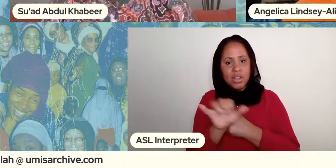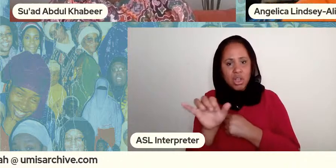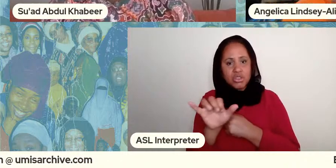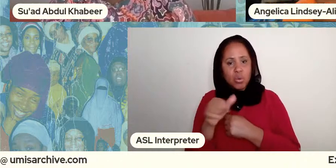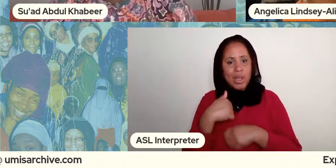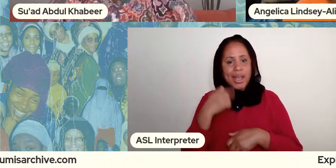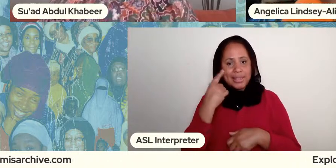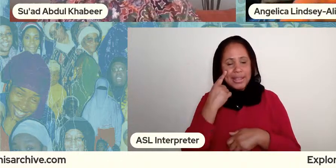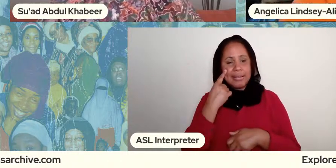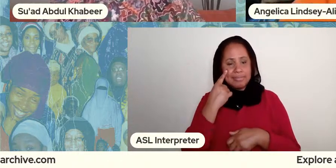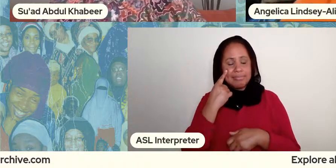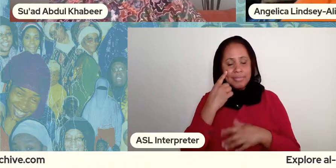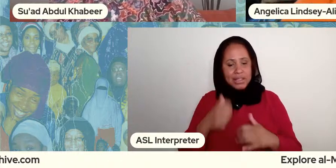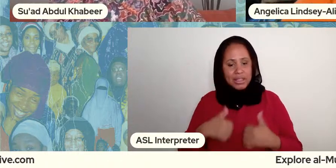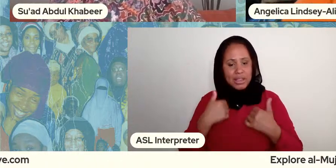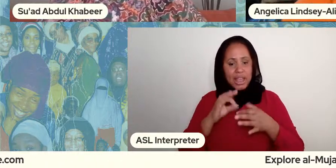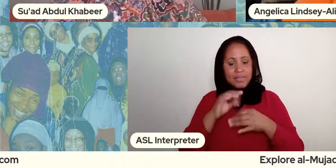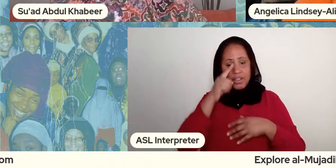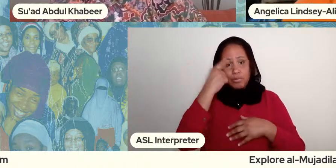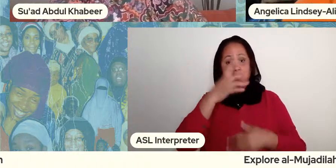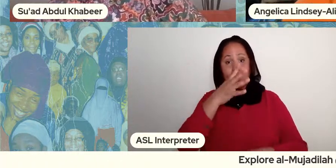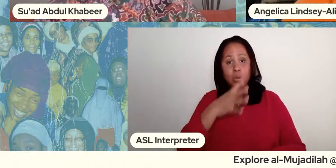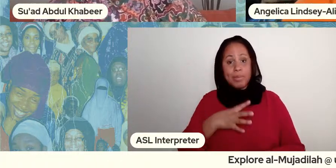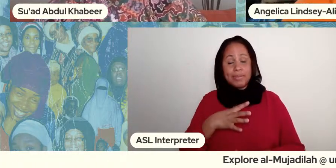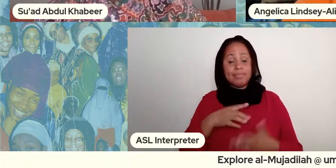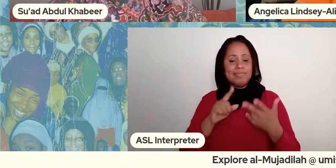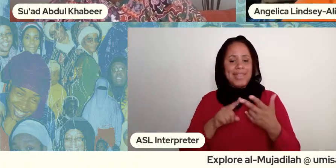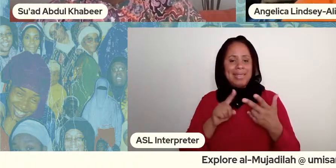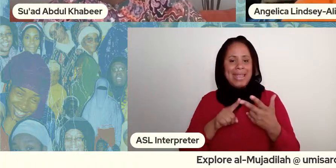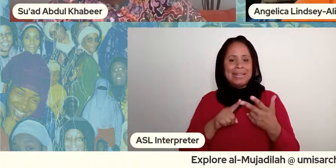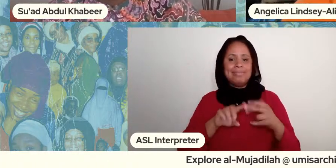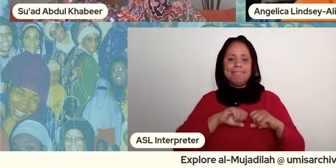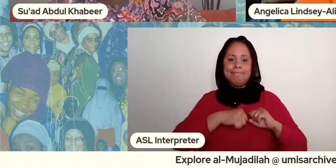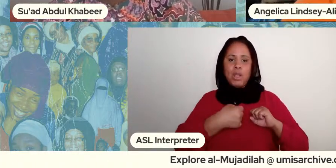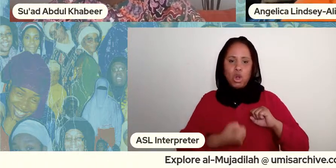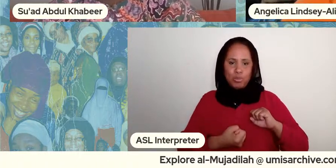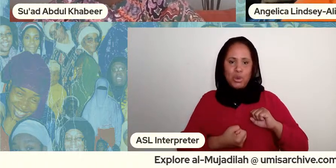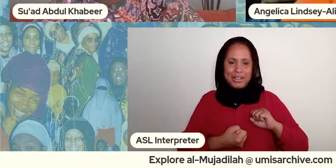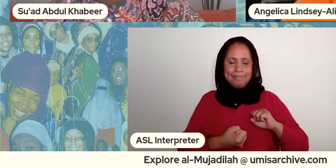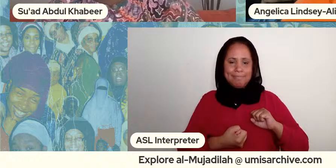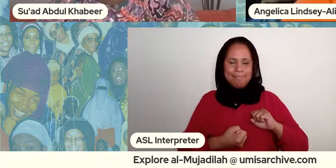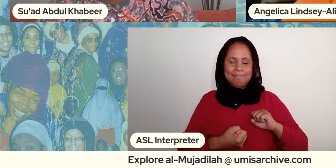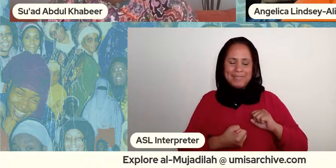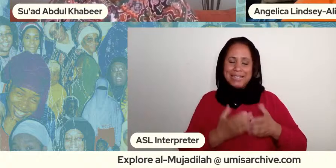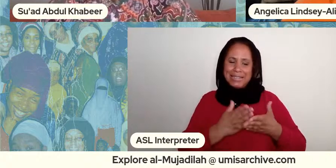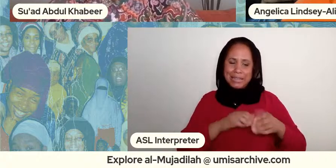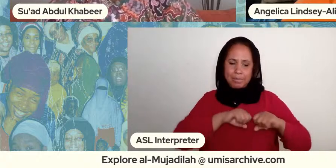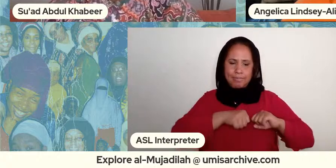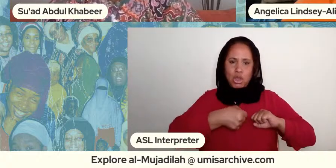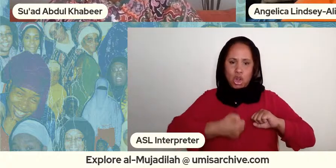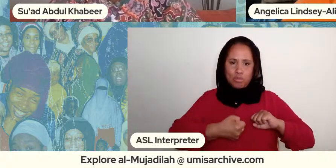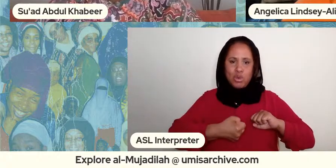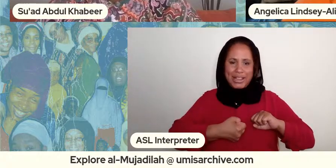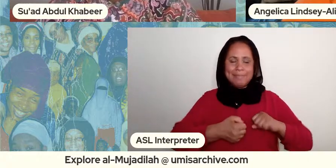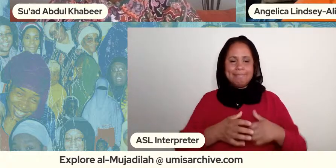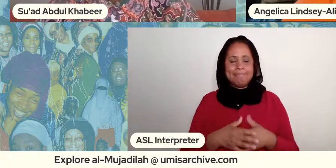of black women um and then there's heartbreak right and then there's some heartbreak and so the